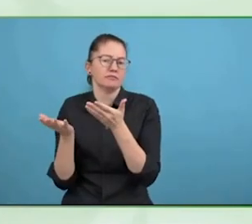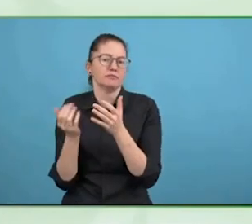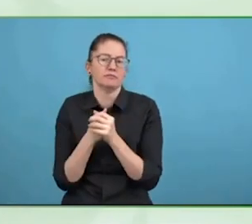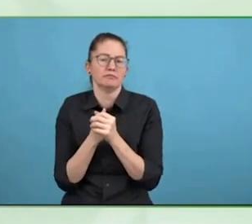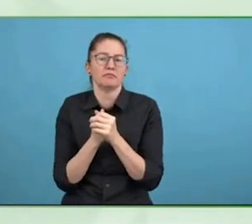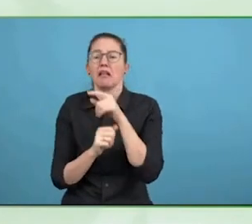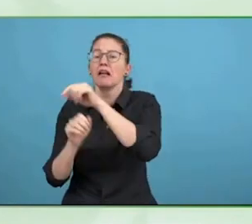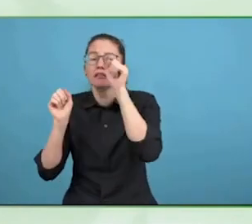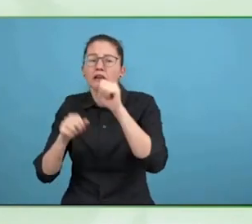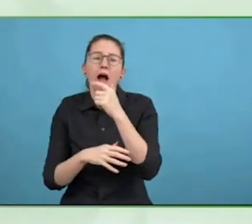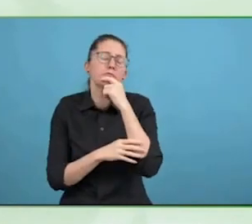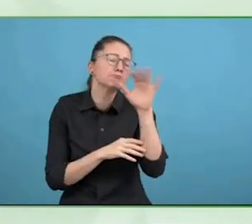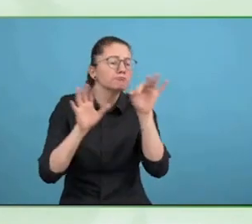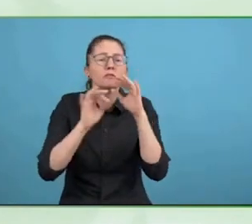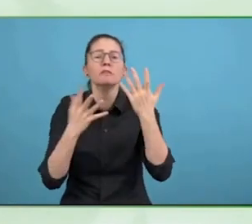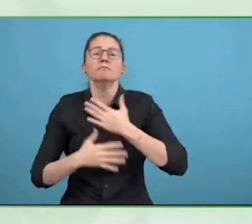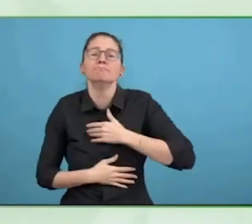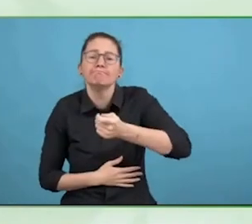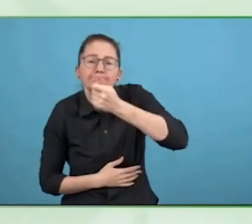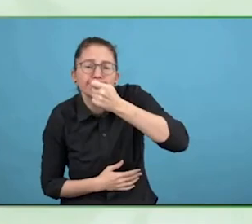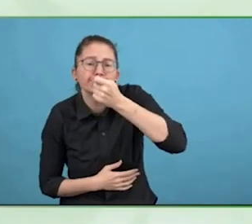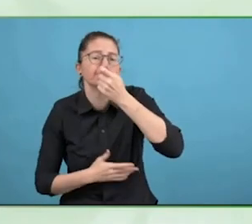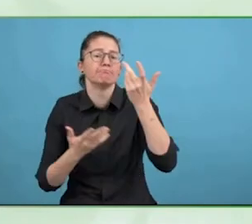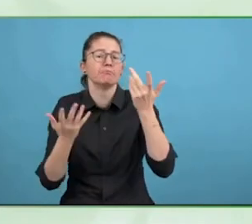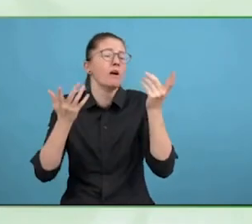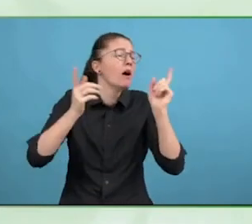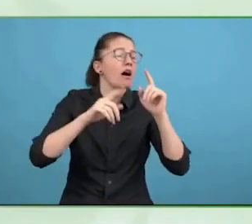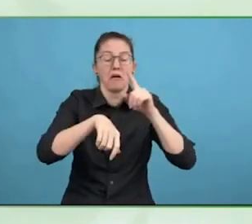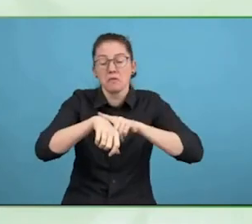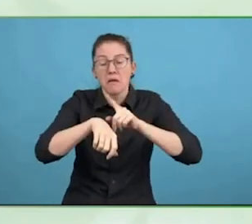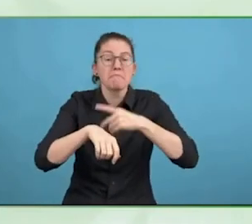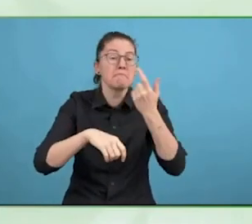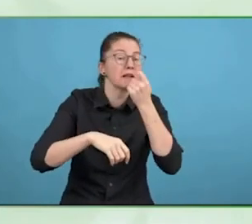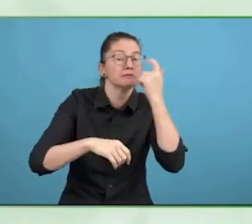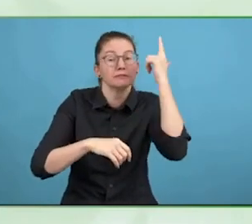That is a central feature of article 19.